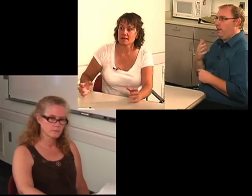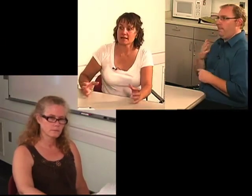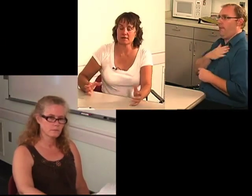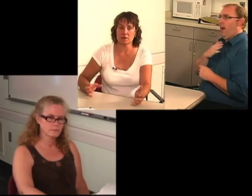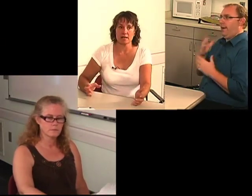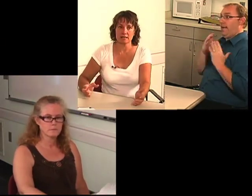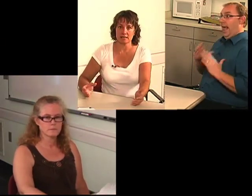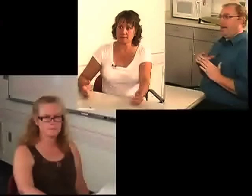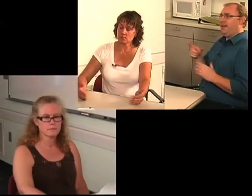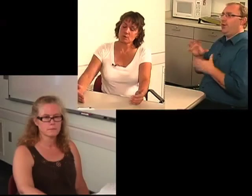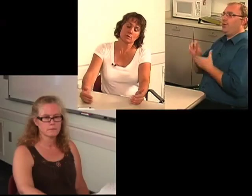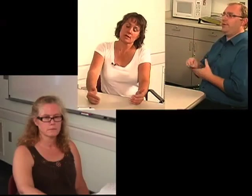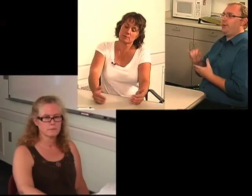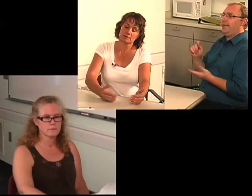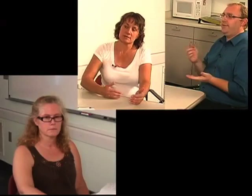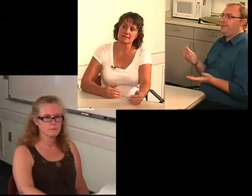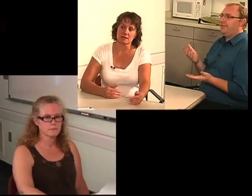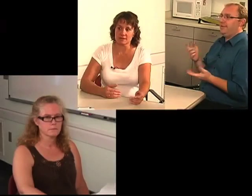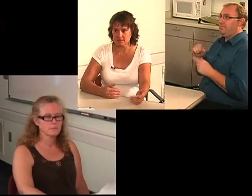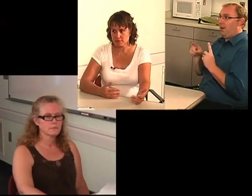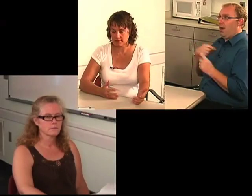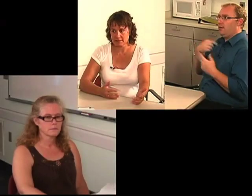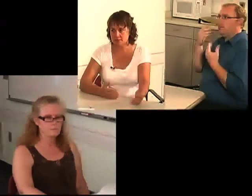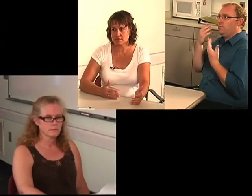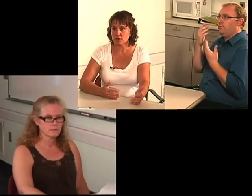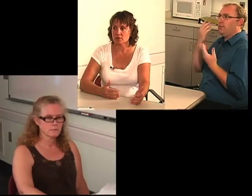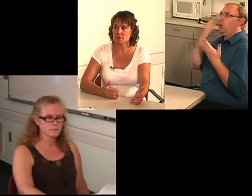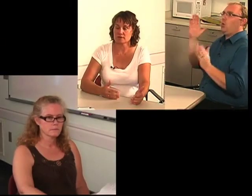and I had no idea that when I moved to Salt Lake three years ago